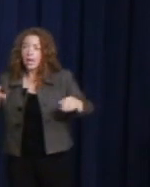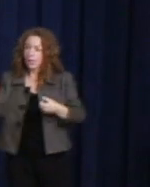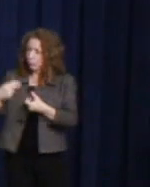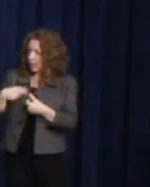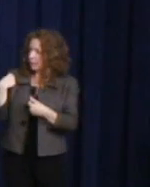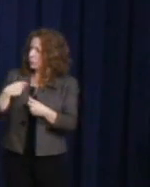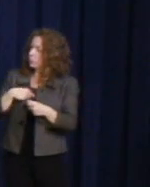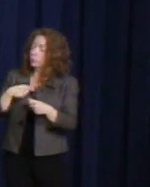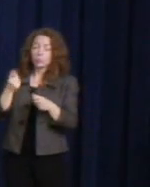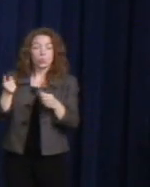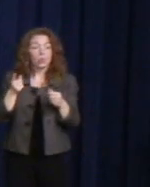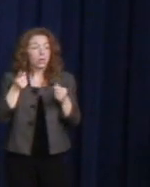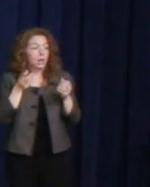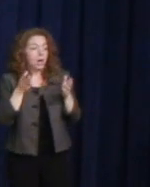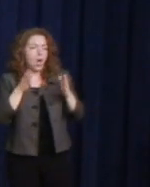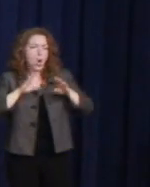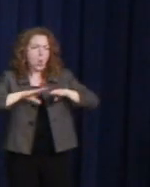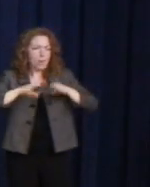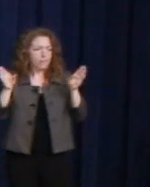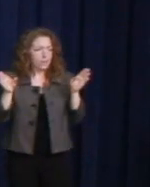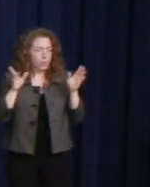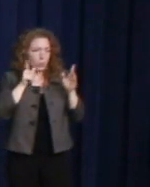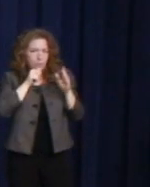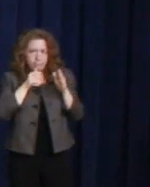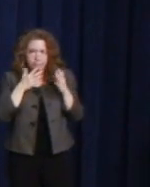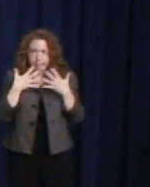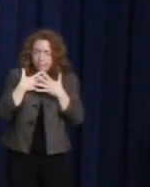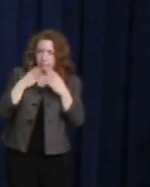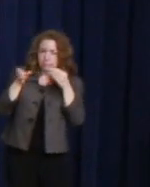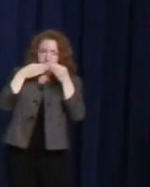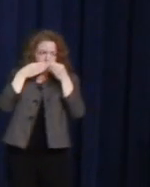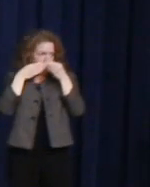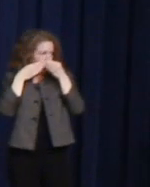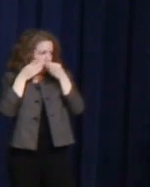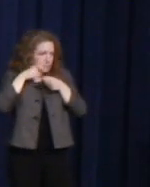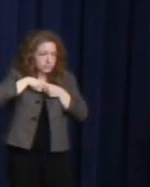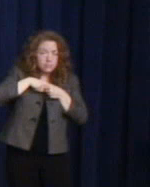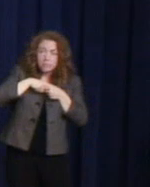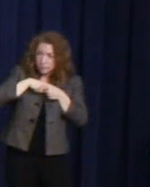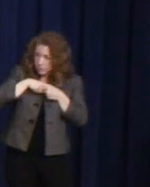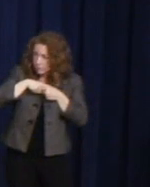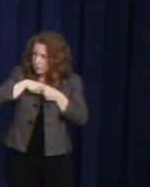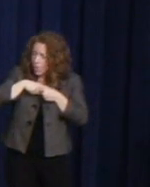up those closet doors? So important for us to continue on this momentum.